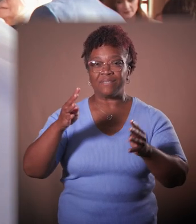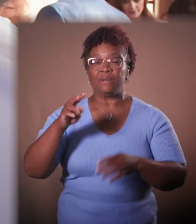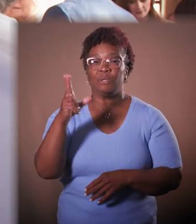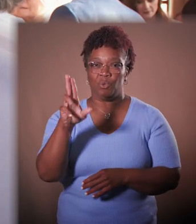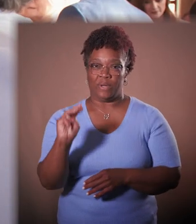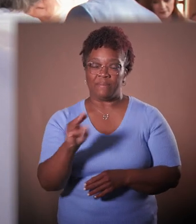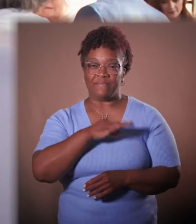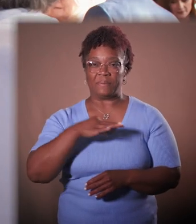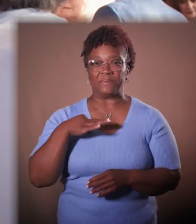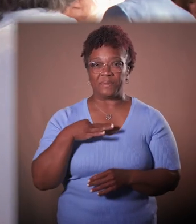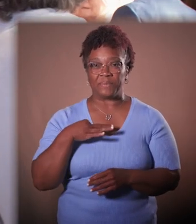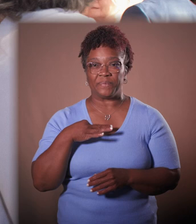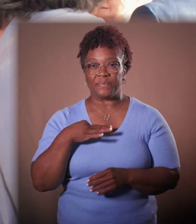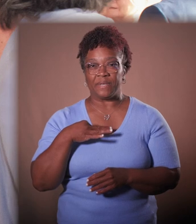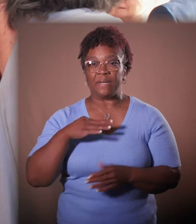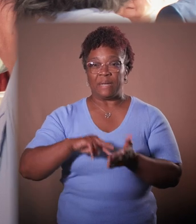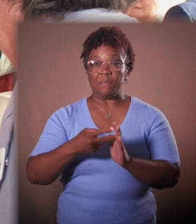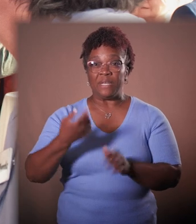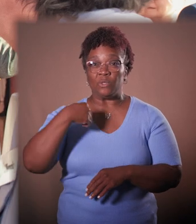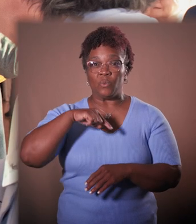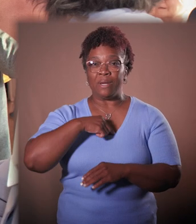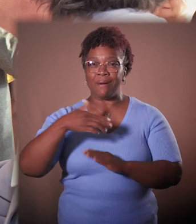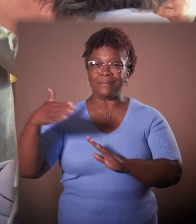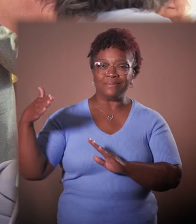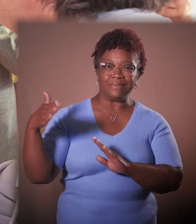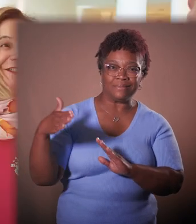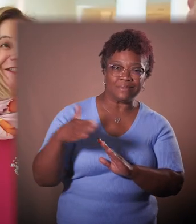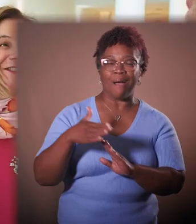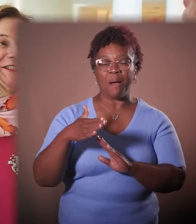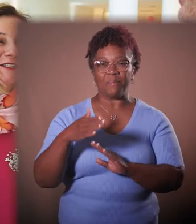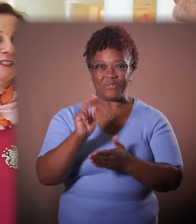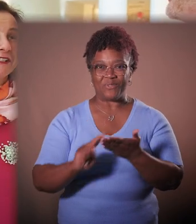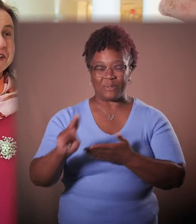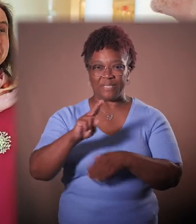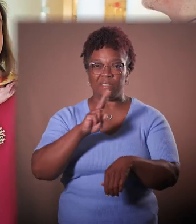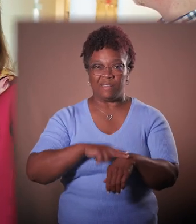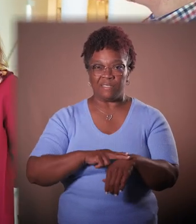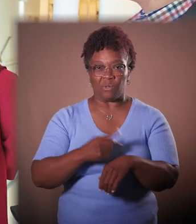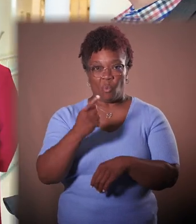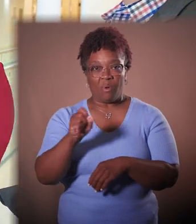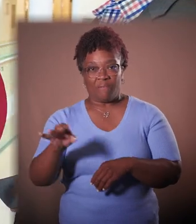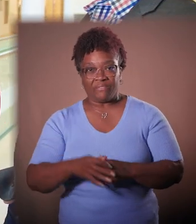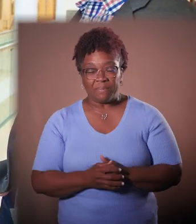from U-M faculty, which places us among the top universities in the nation.